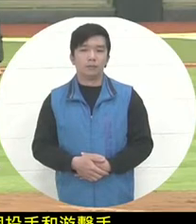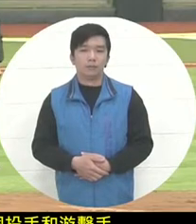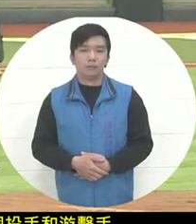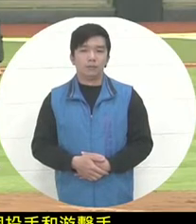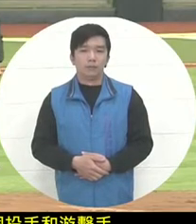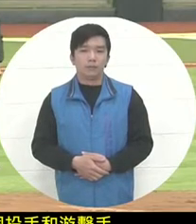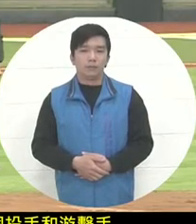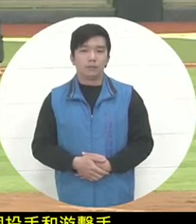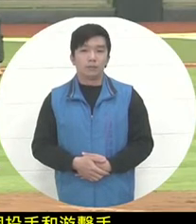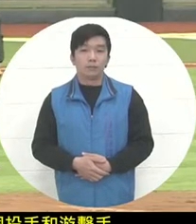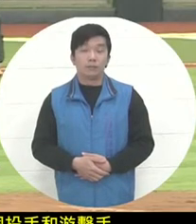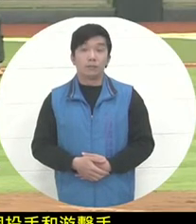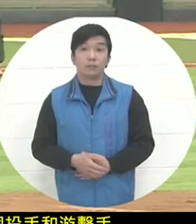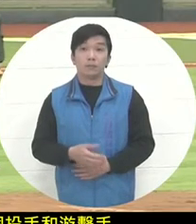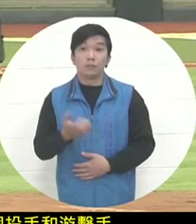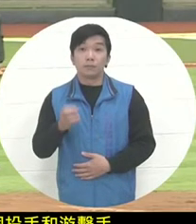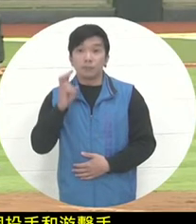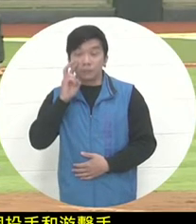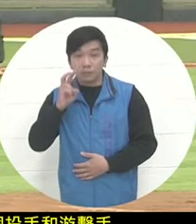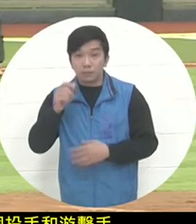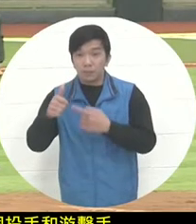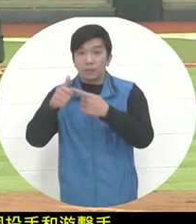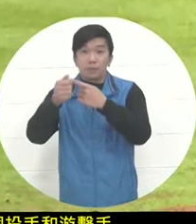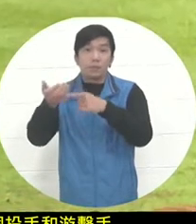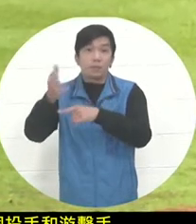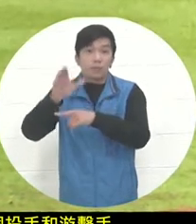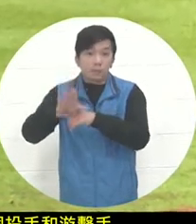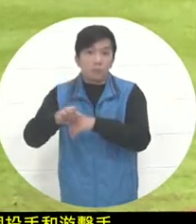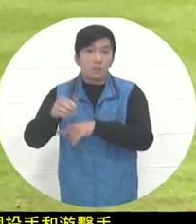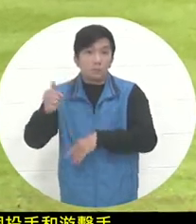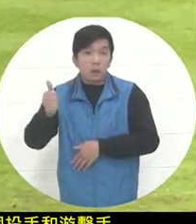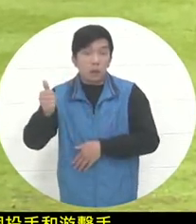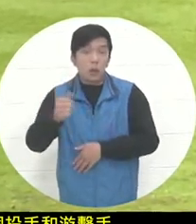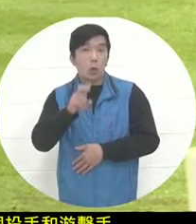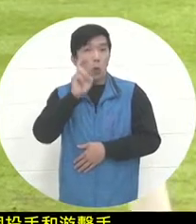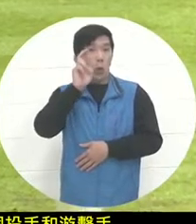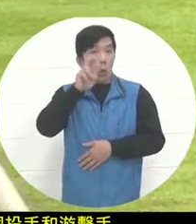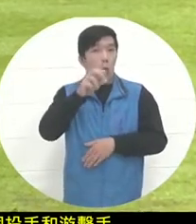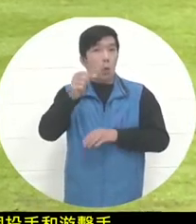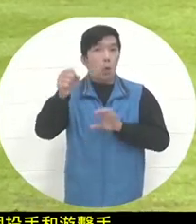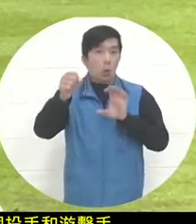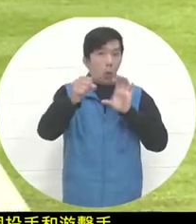I was like the third one just now. One out is Maradona. He may be able to get the ball. His reaction to the ball